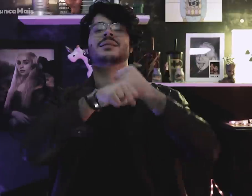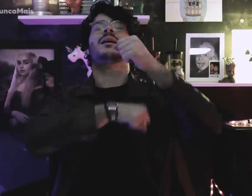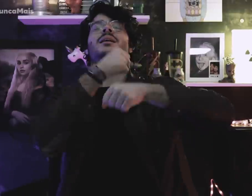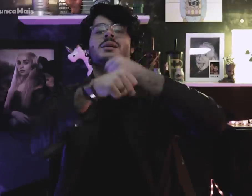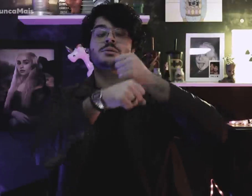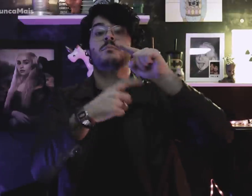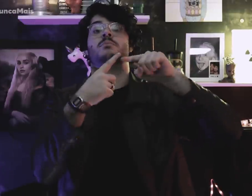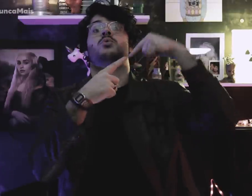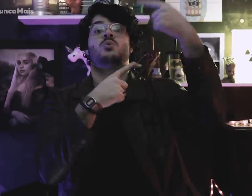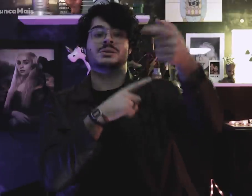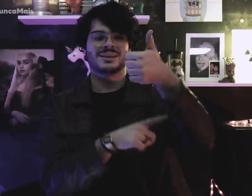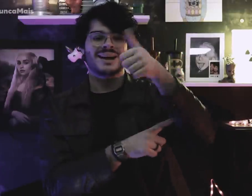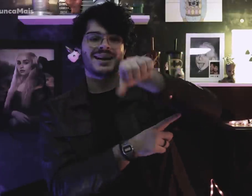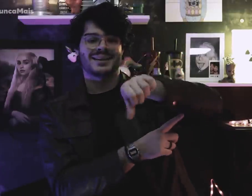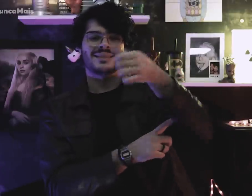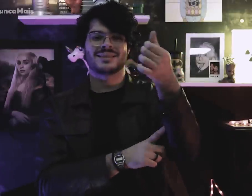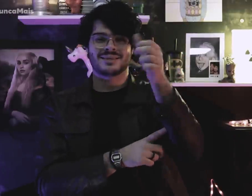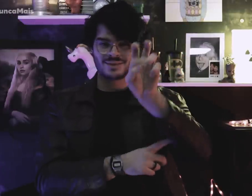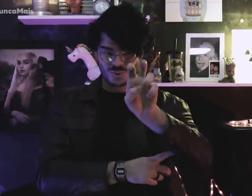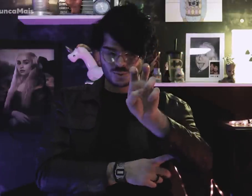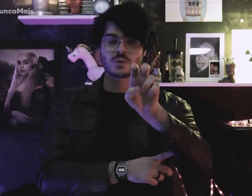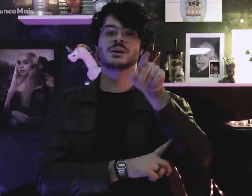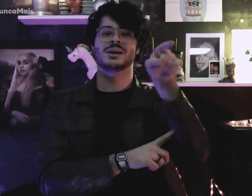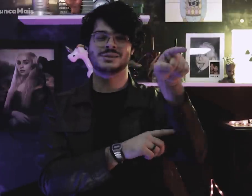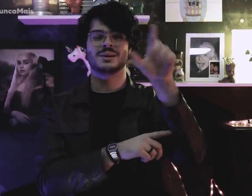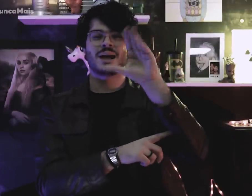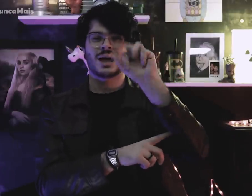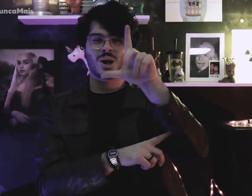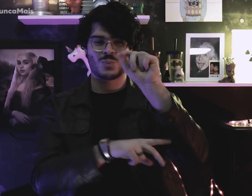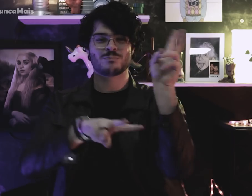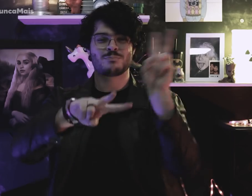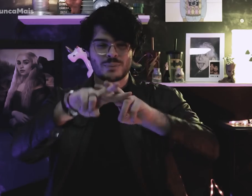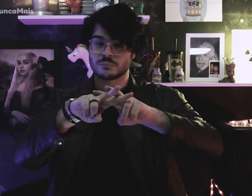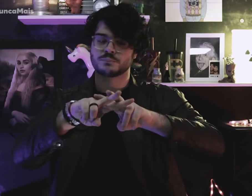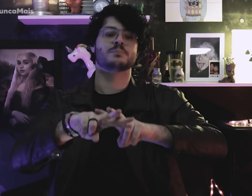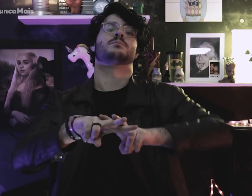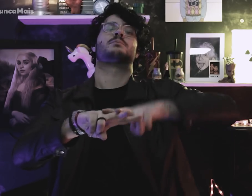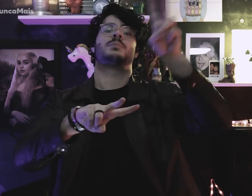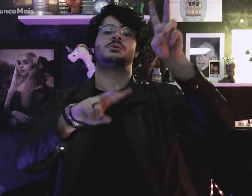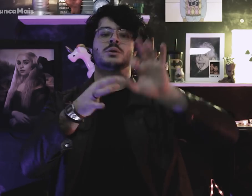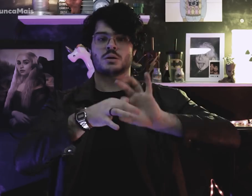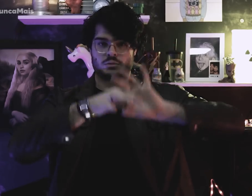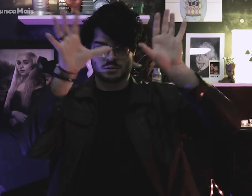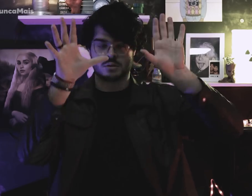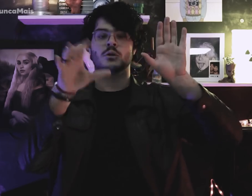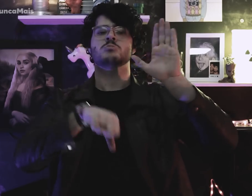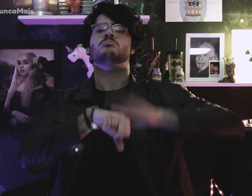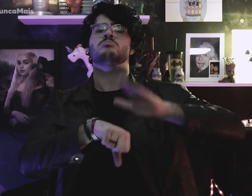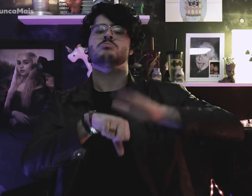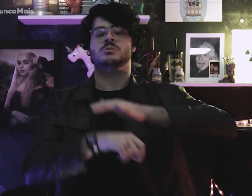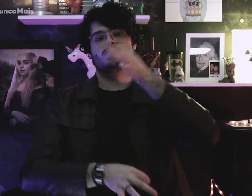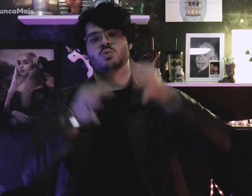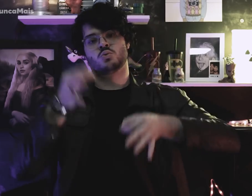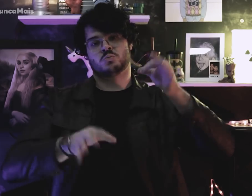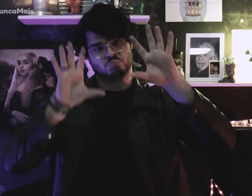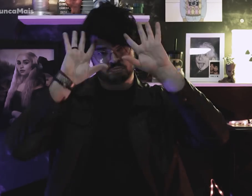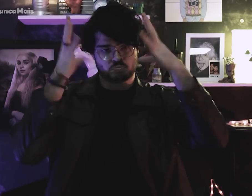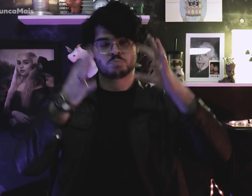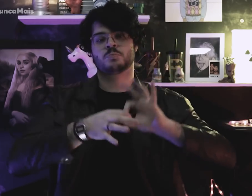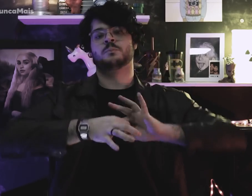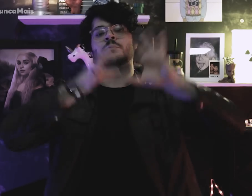A year later, he was released for a lawsuit,